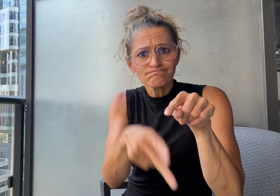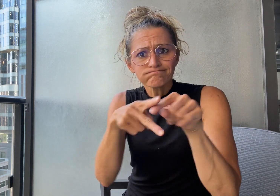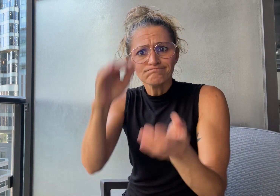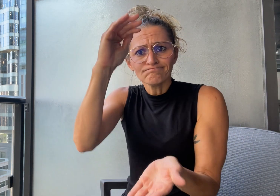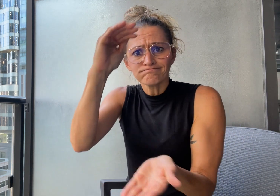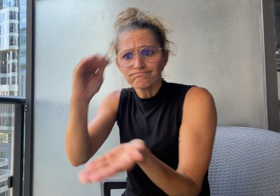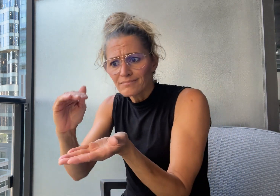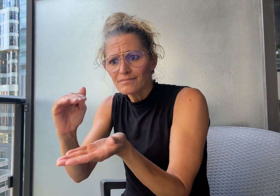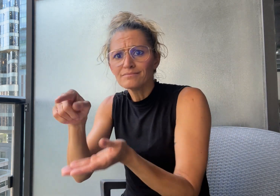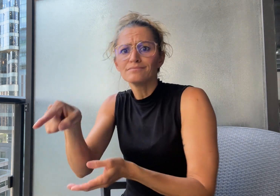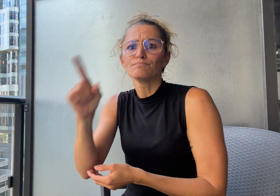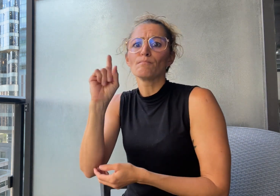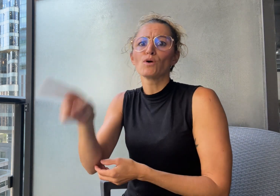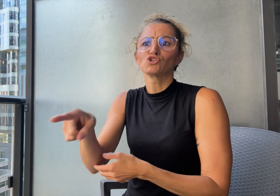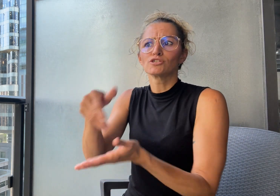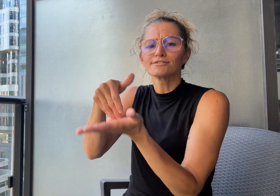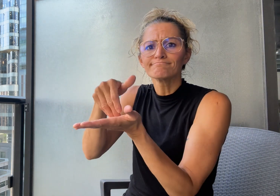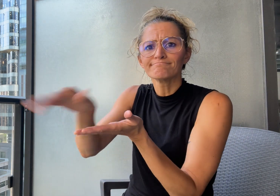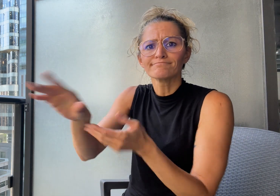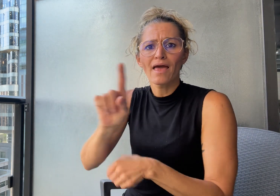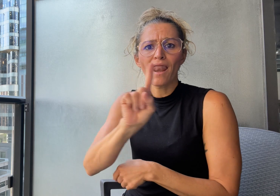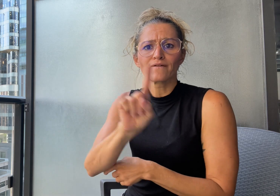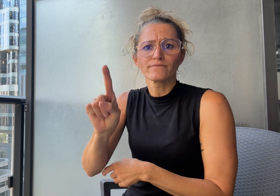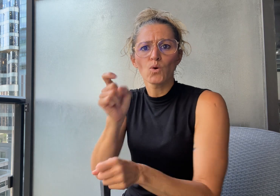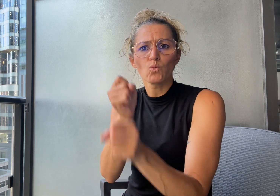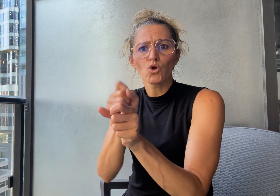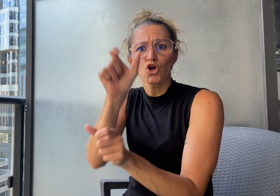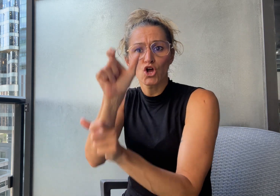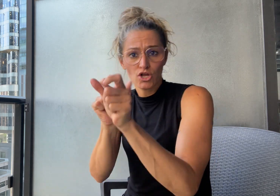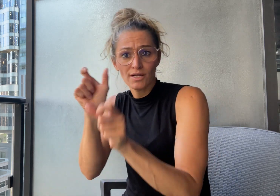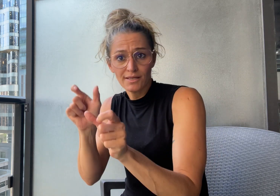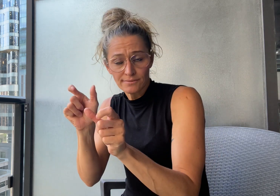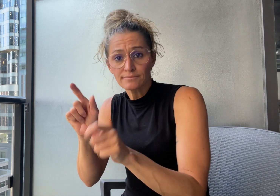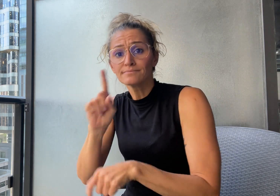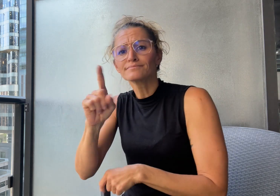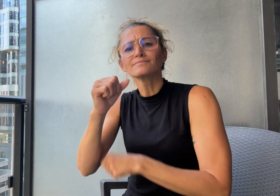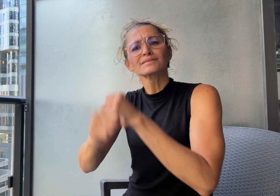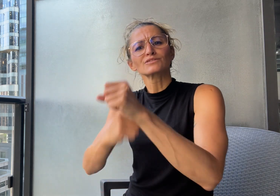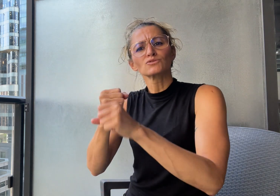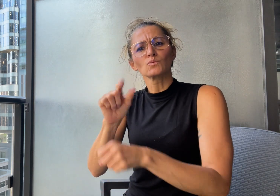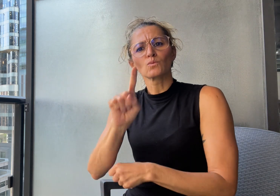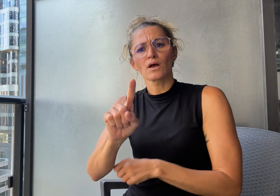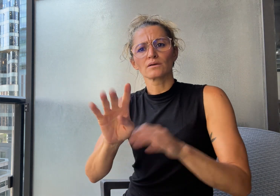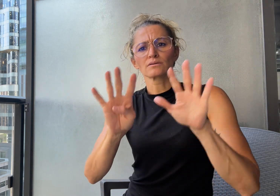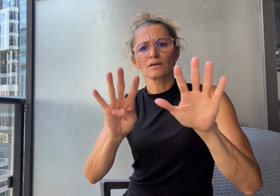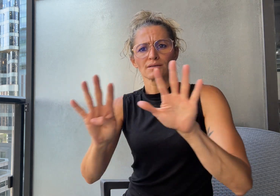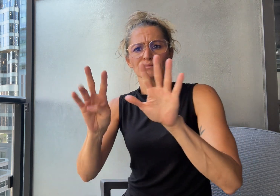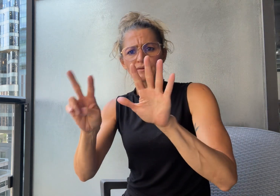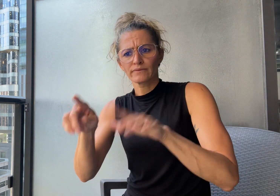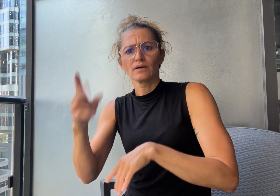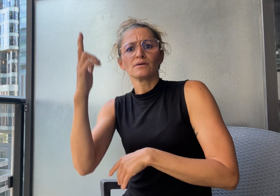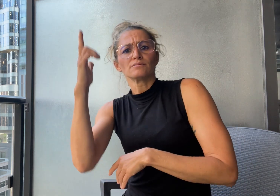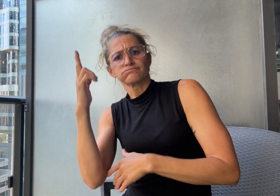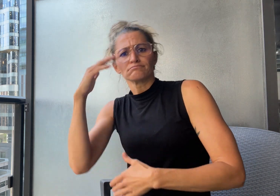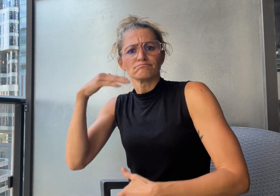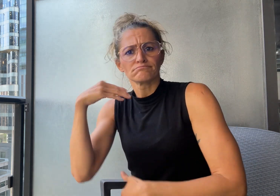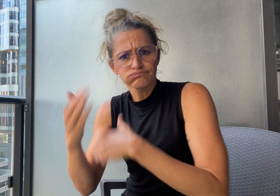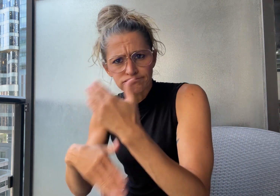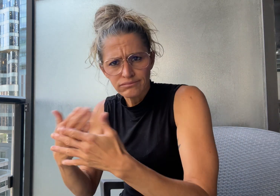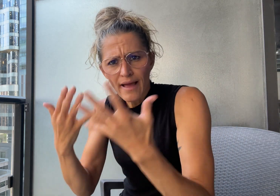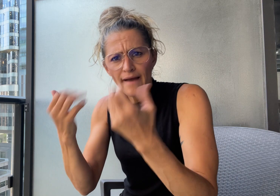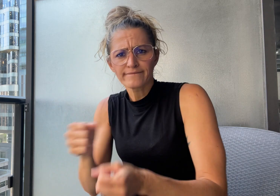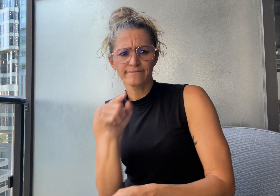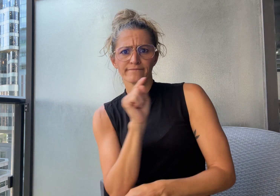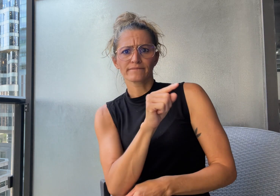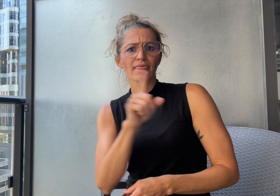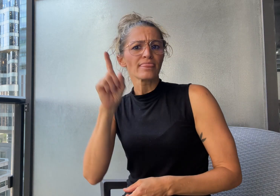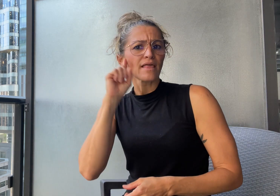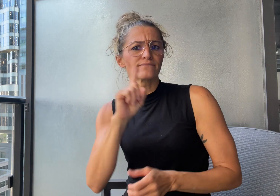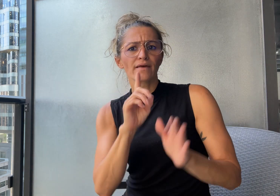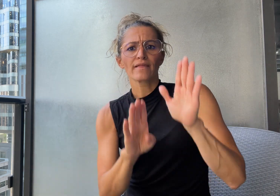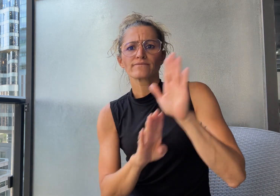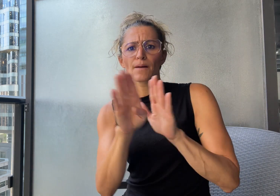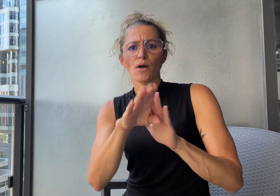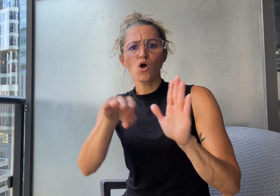members. Starting in 1997, the Deaf Development Programme (DDP)